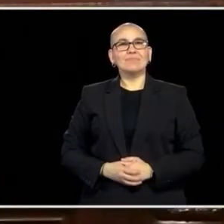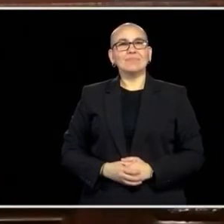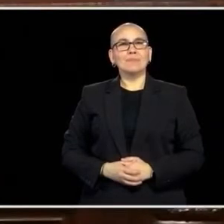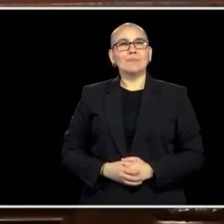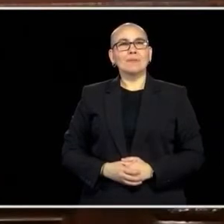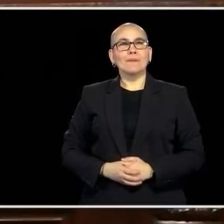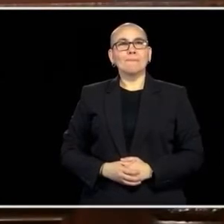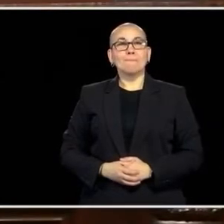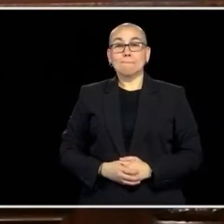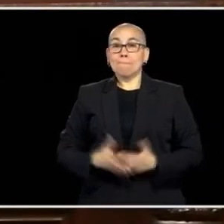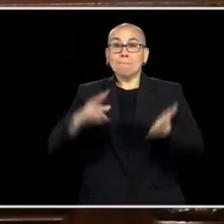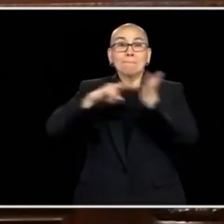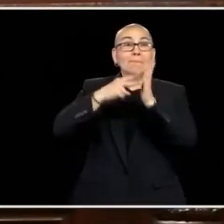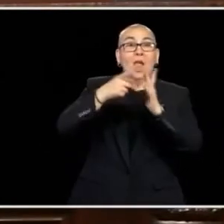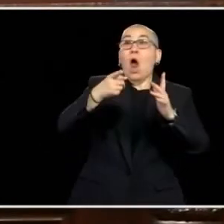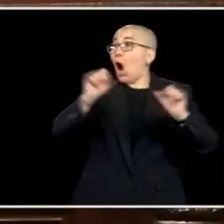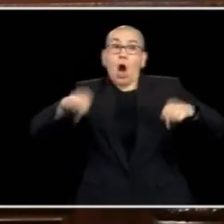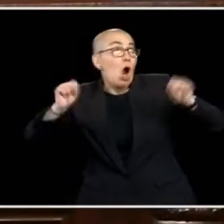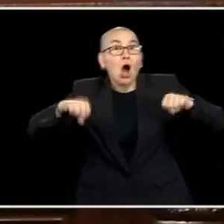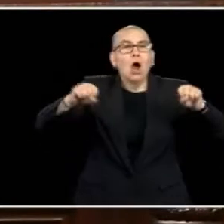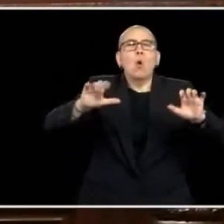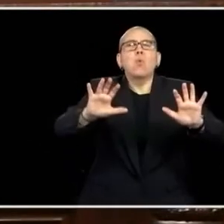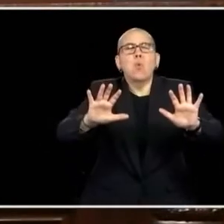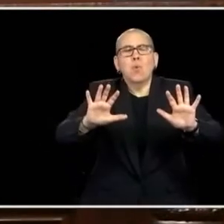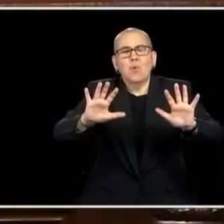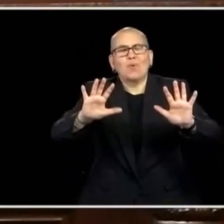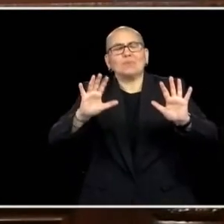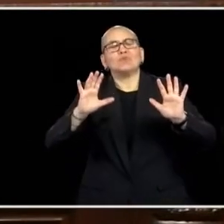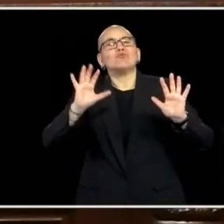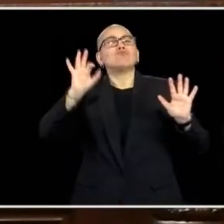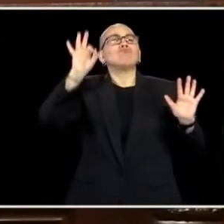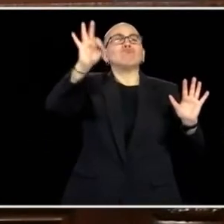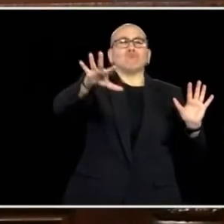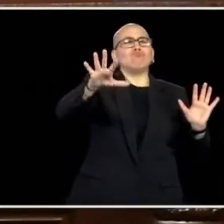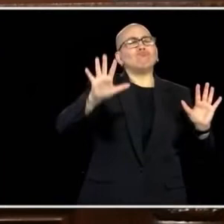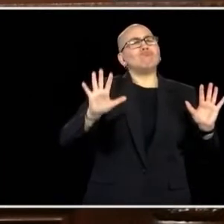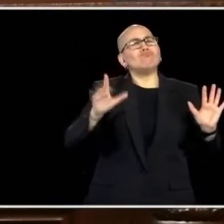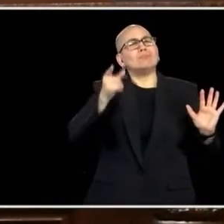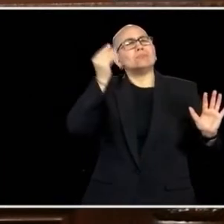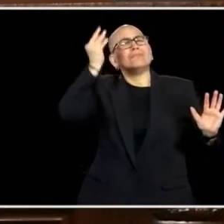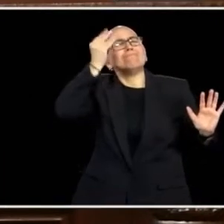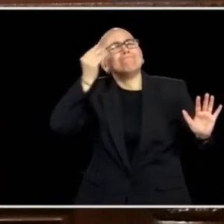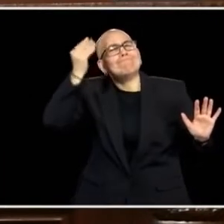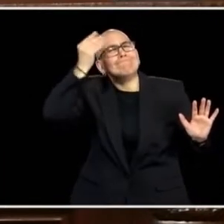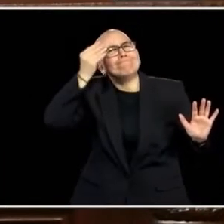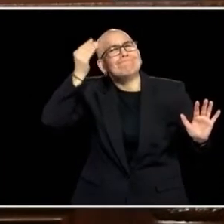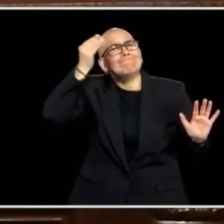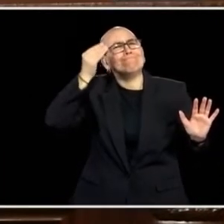AGAIN, WE'RE NOT GOING TO AGREE ON EVERYTHING BUT I DO THINK AT THE CORE OF THIS, WE ARE GETTING CLOSE ON THIS. I BELIEVE WITH ALL MY HEART,